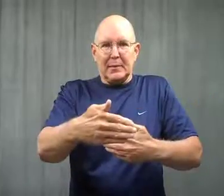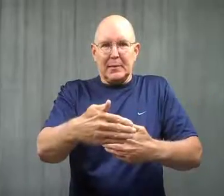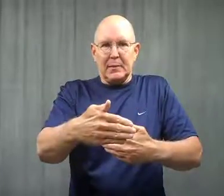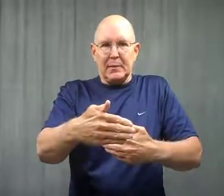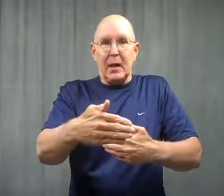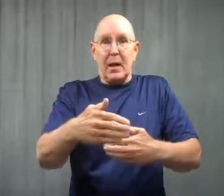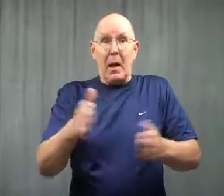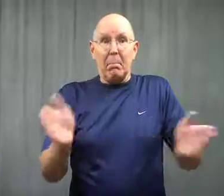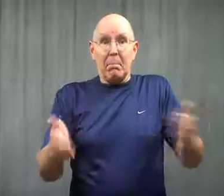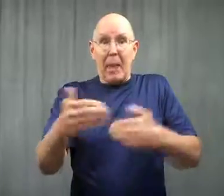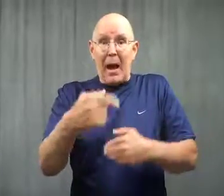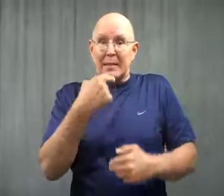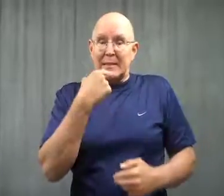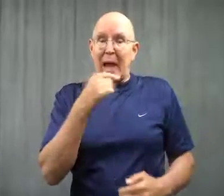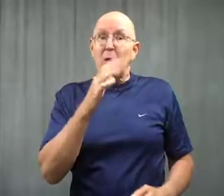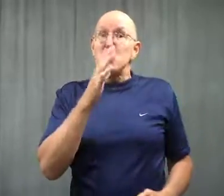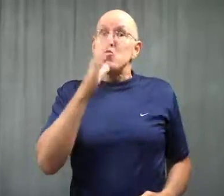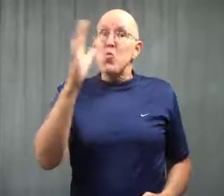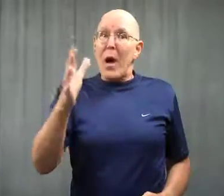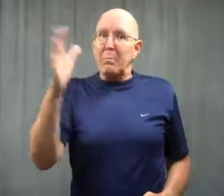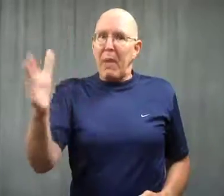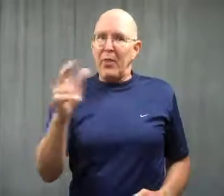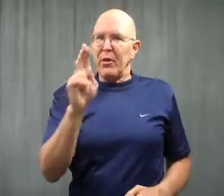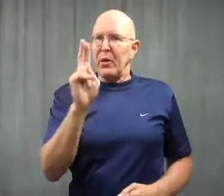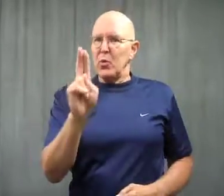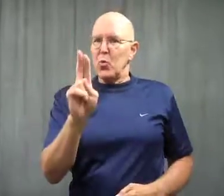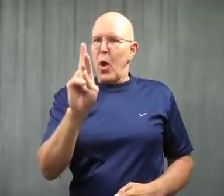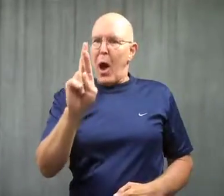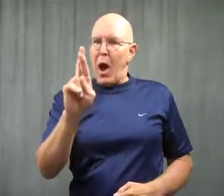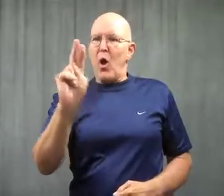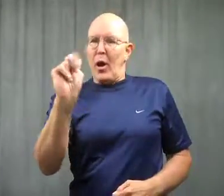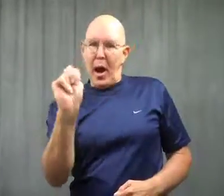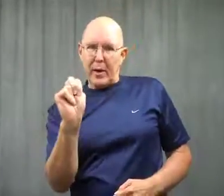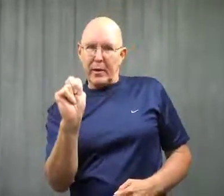The box was labeled, "Grandmother's Urn."